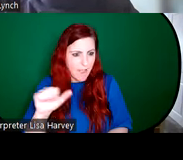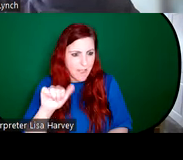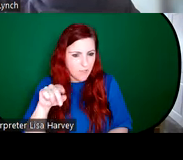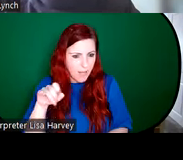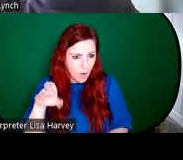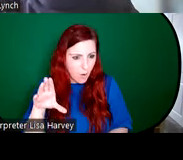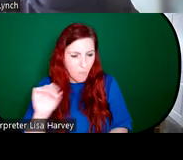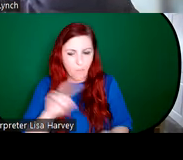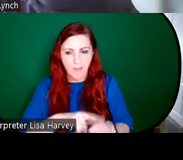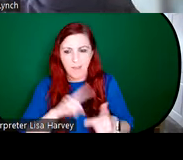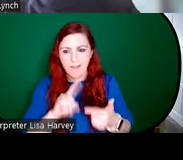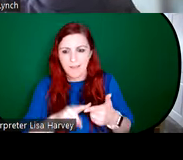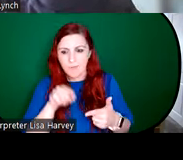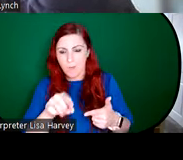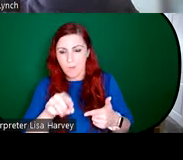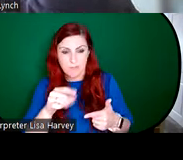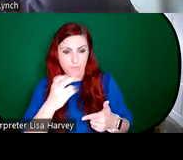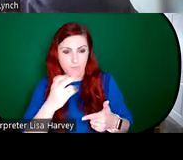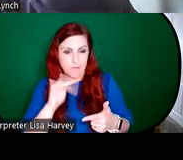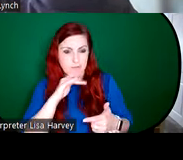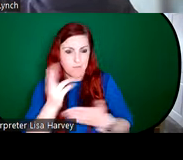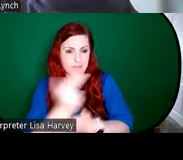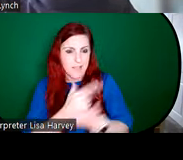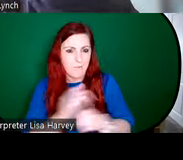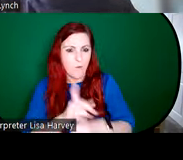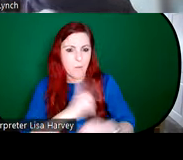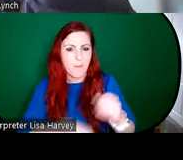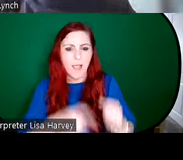referenced in his design for Blackrock College chapel. This particular